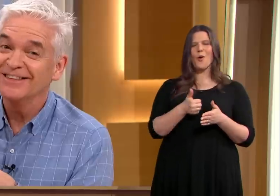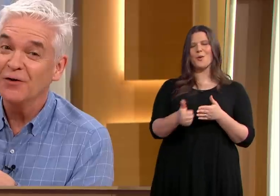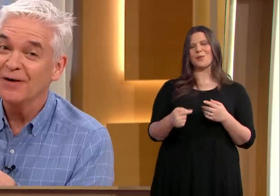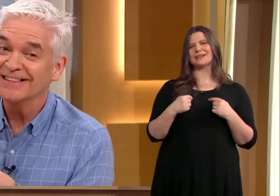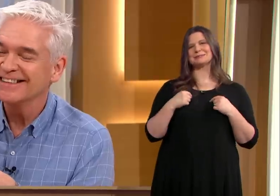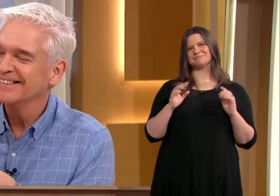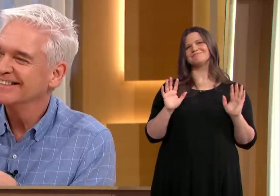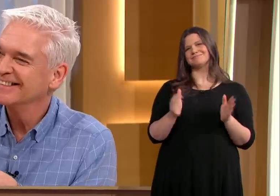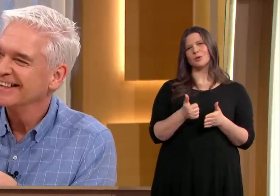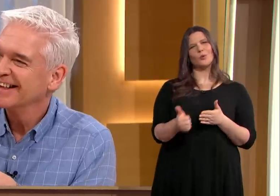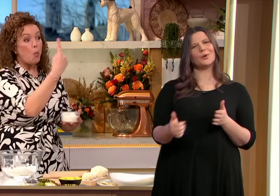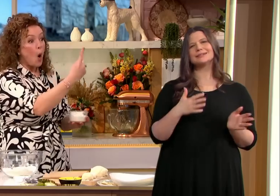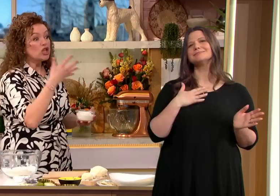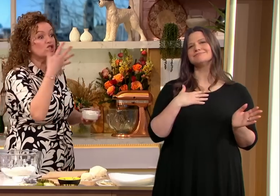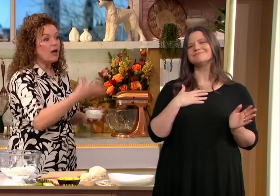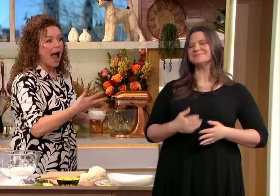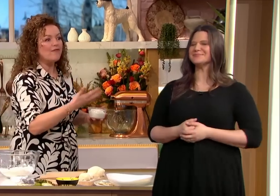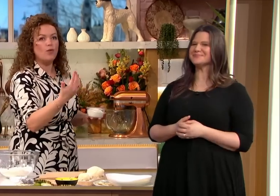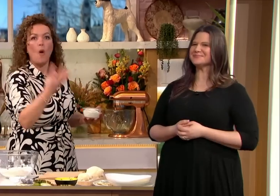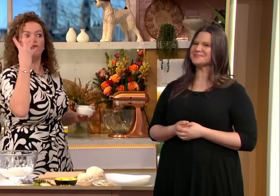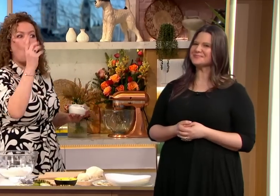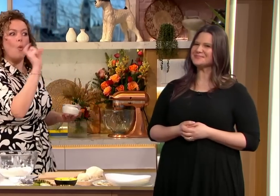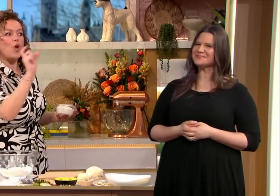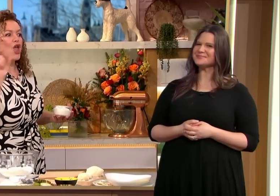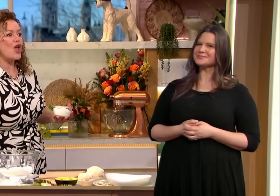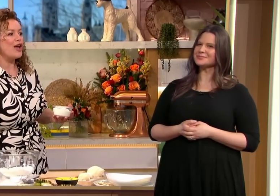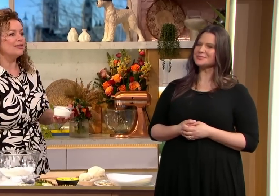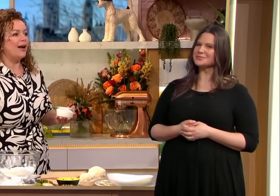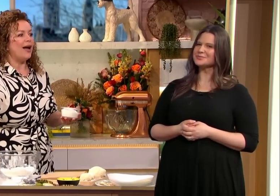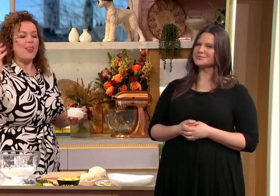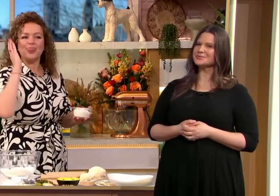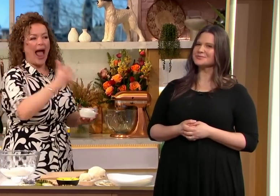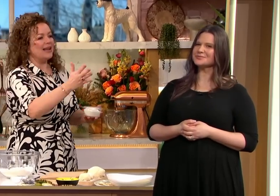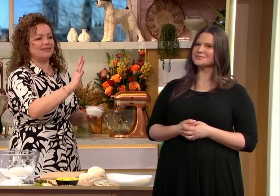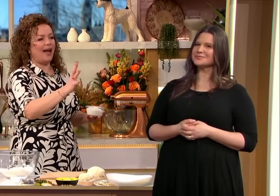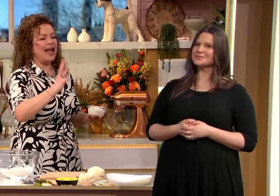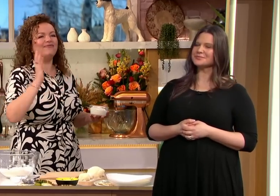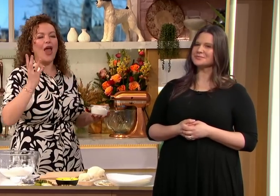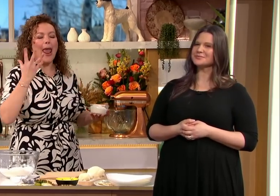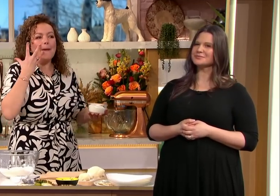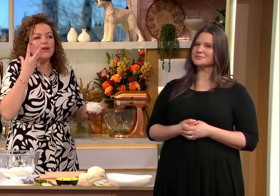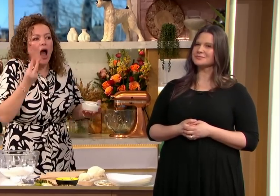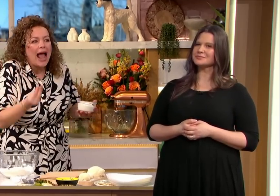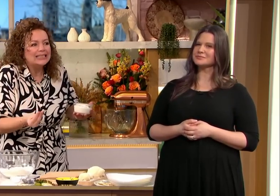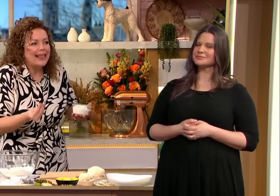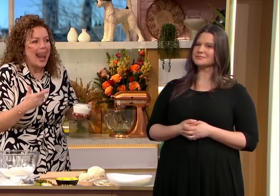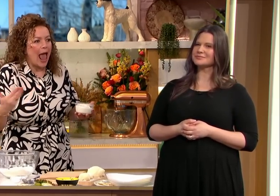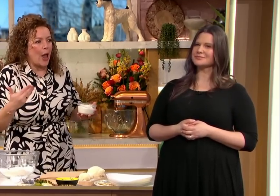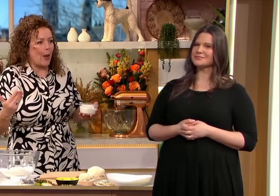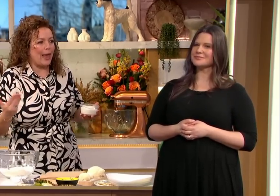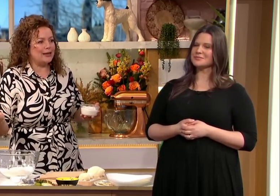a cucumber in Sign Language so that one sign and that's that whole English expression so yeah it's